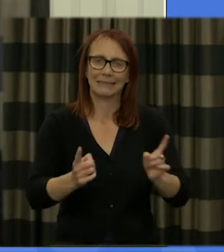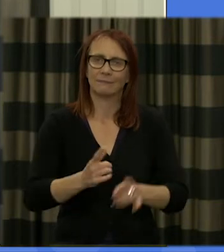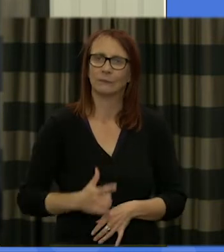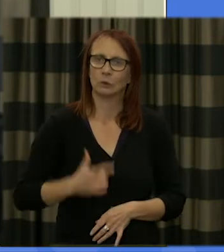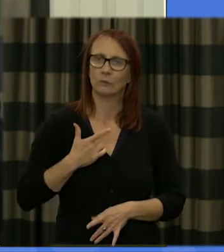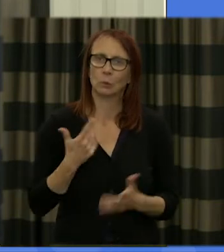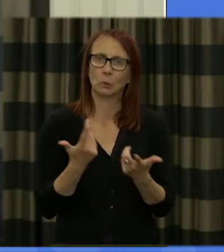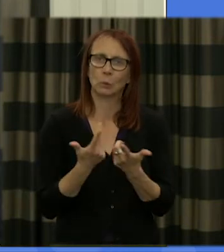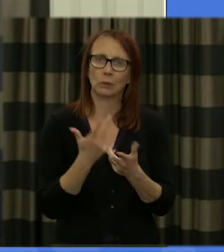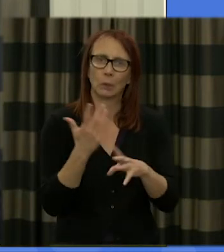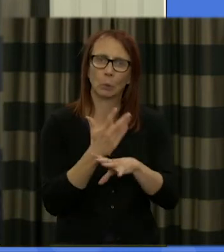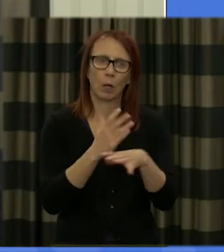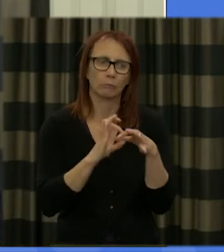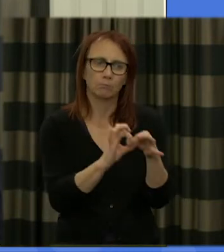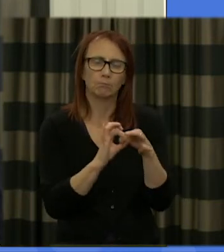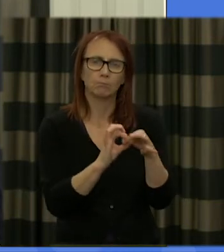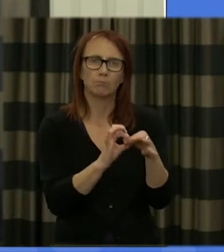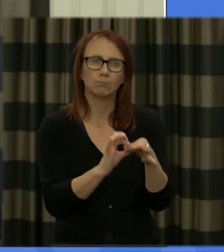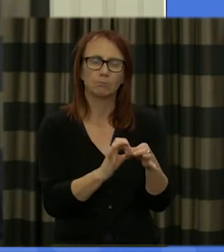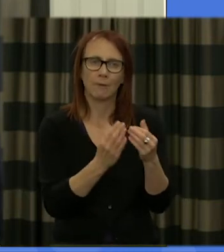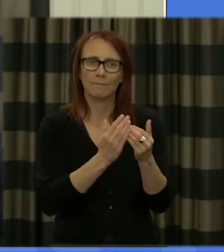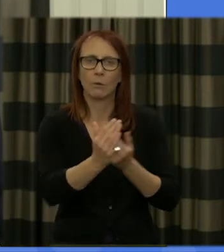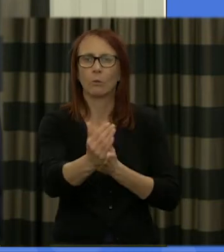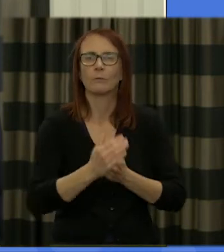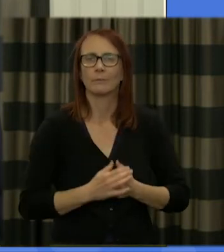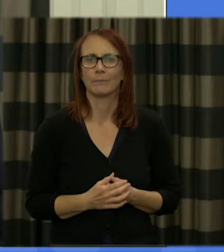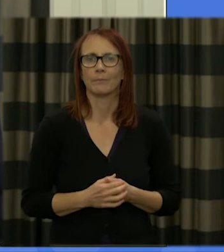what that might mean for the long term and under people of Scotland in the long